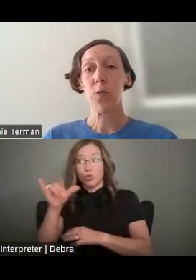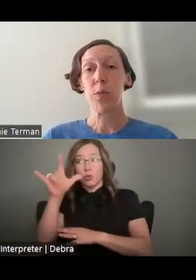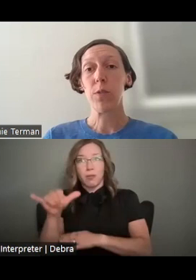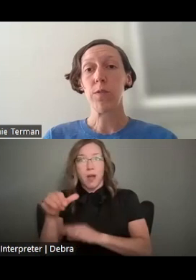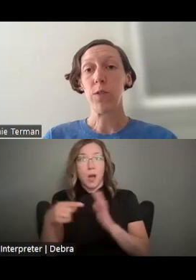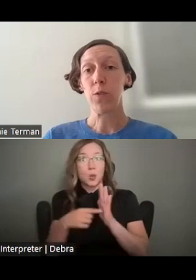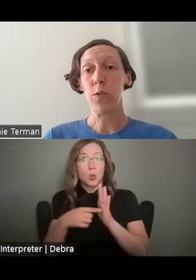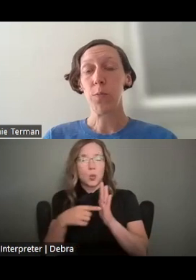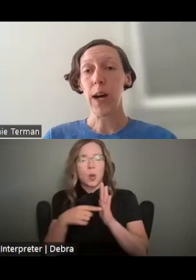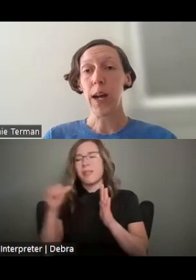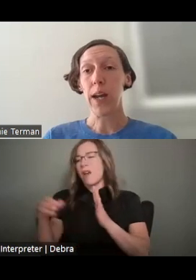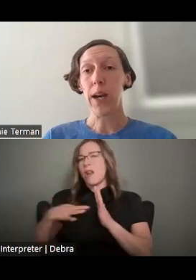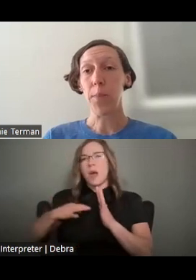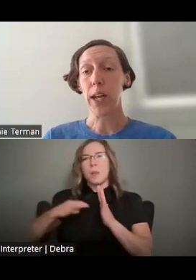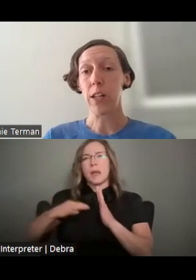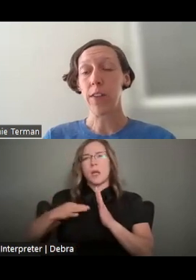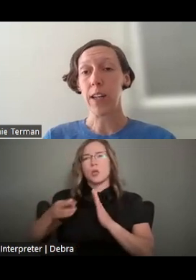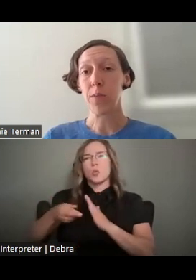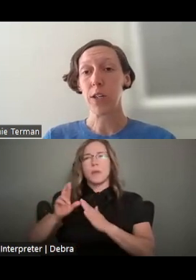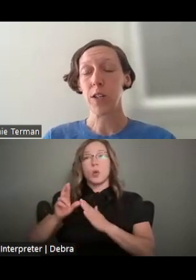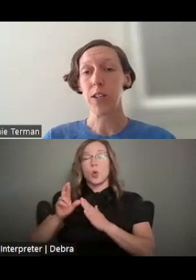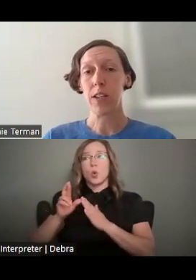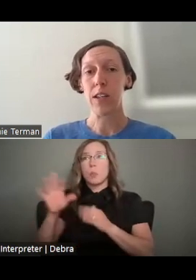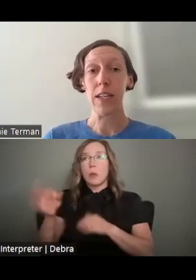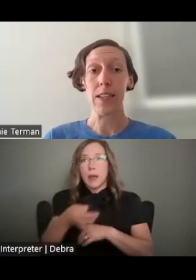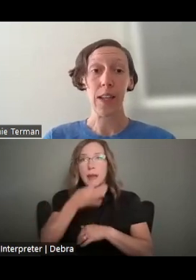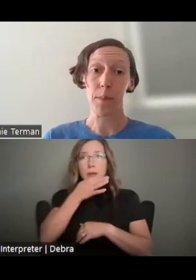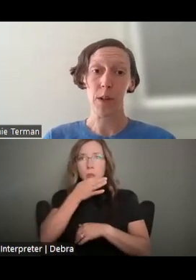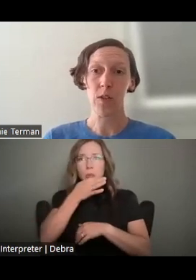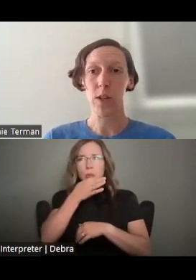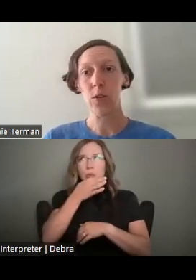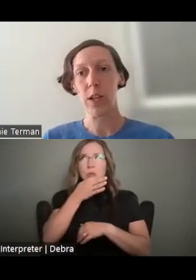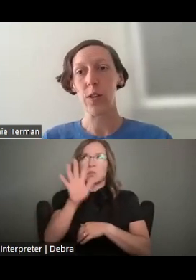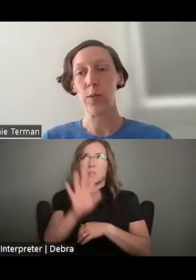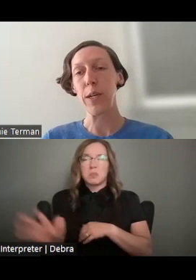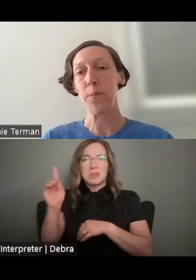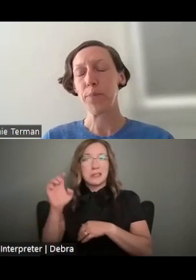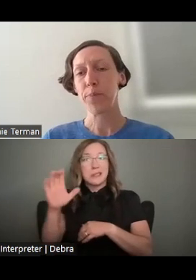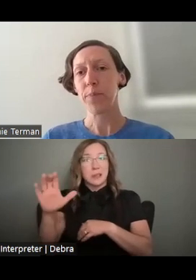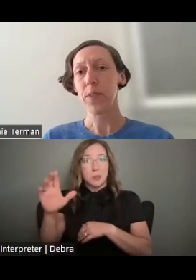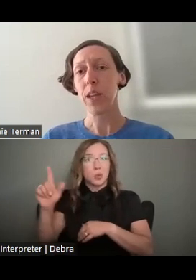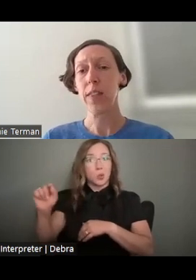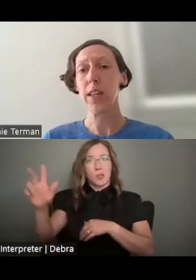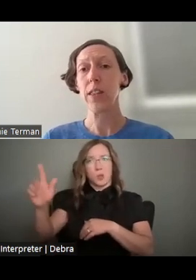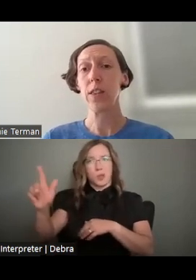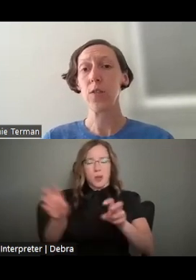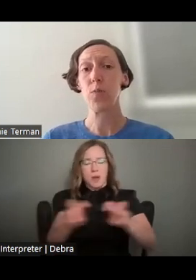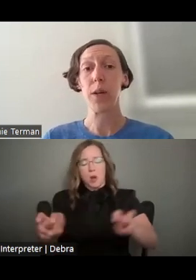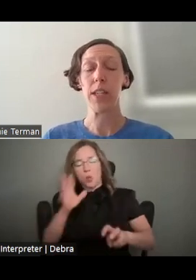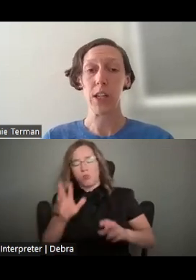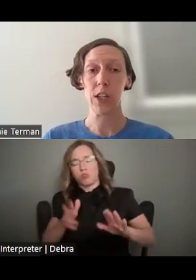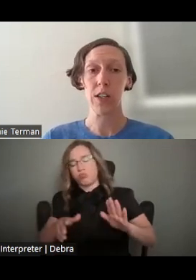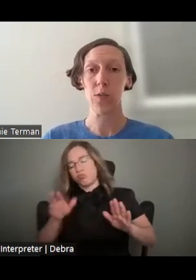WOULD BE REVIEWED BY A PANEL OF EXPERTS IN DECEMBER OF 2023, AND THEN THOSE RECOMMENDATIONS